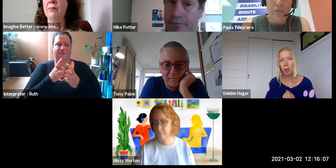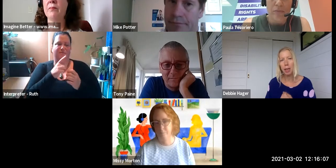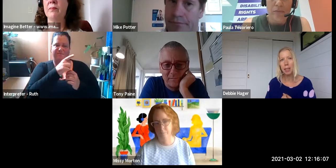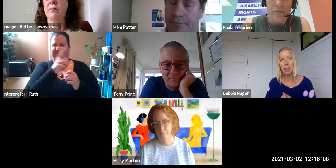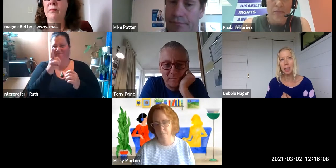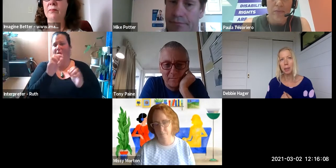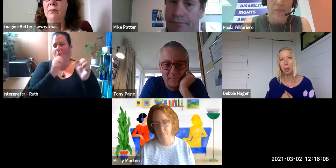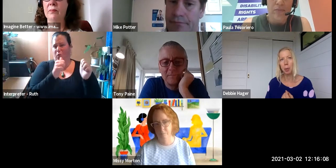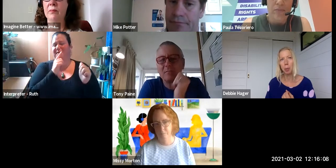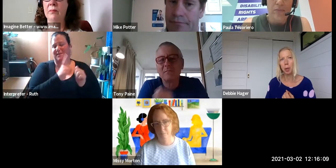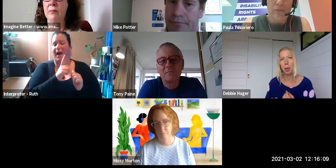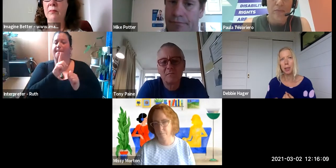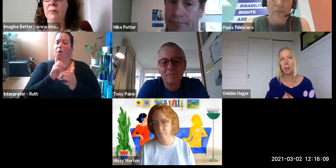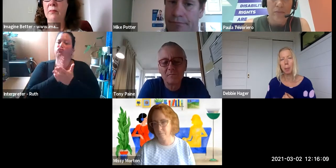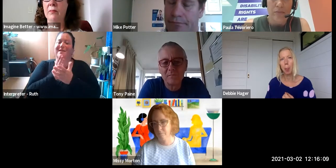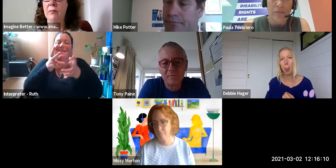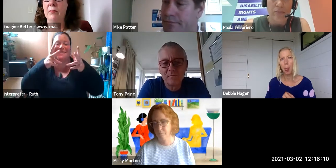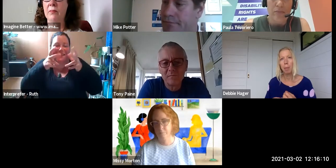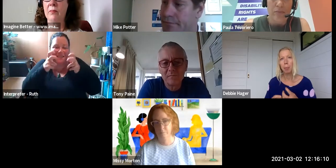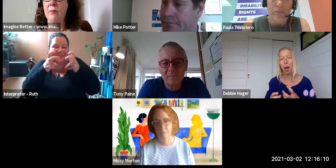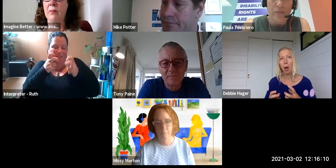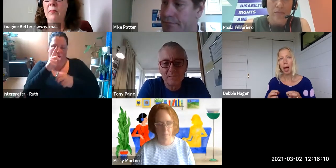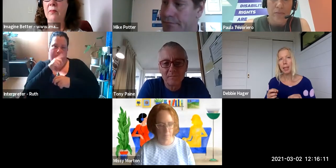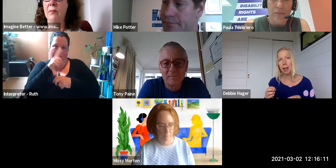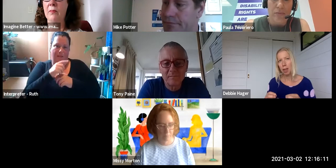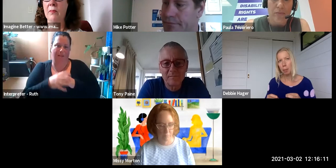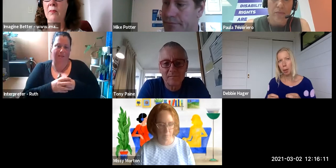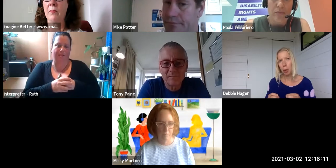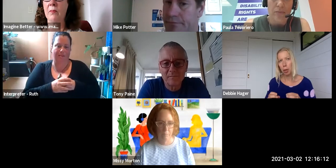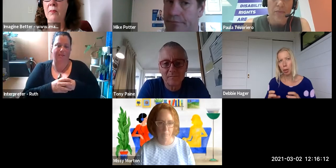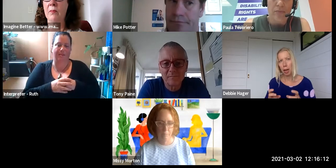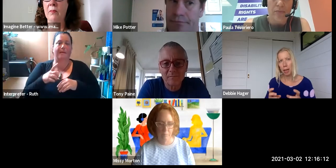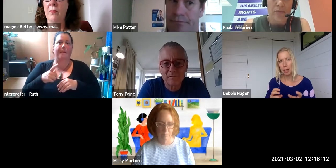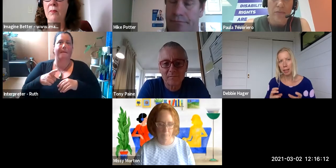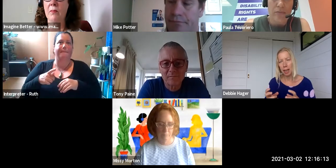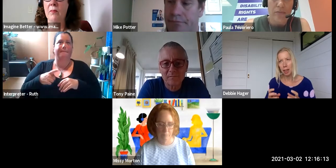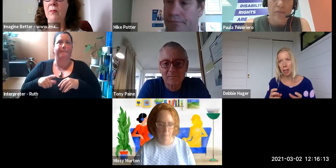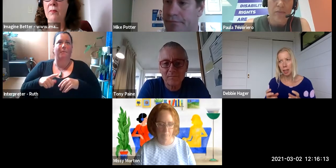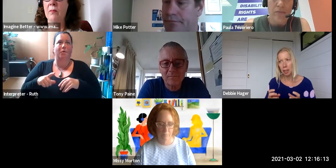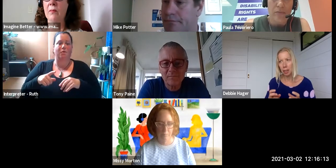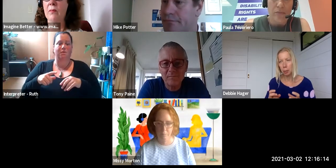really listening to people because, as I've done in my work trying to understand the intersection